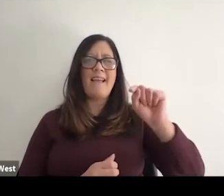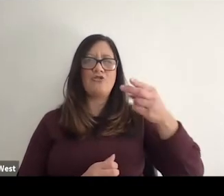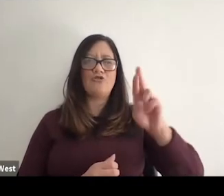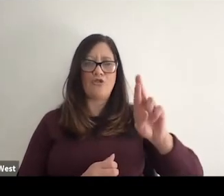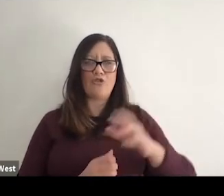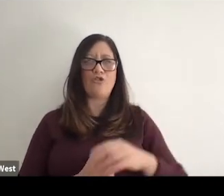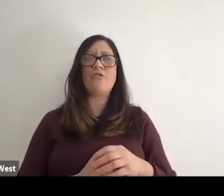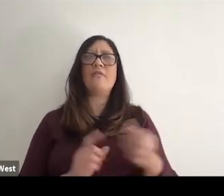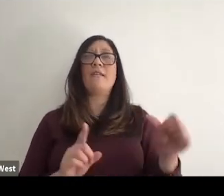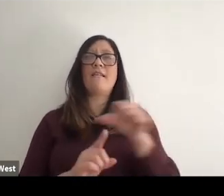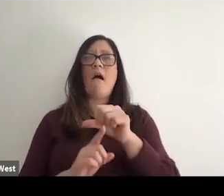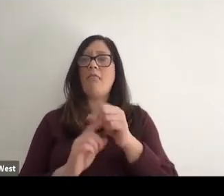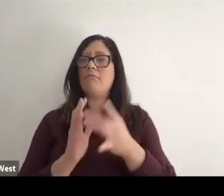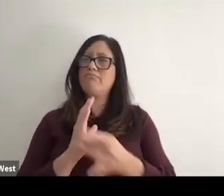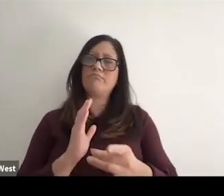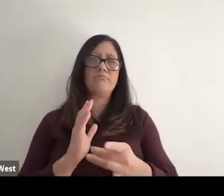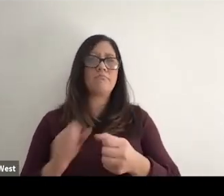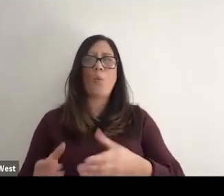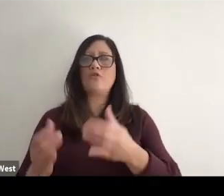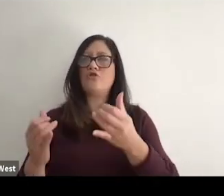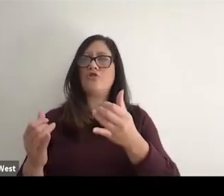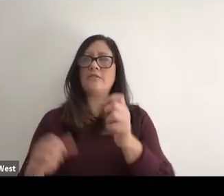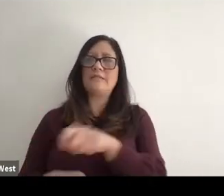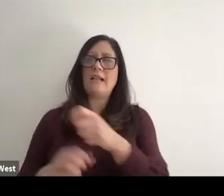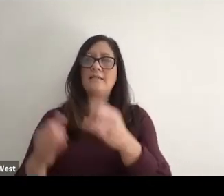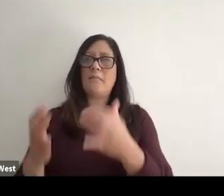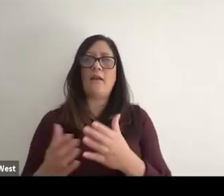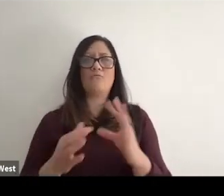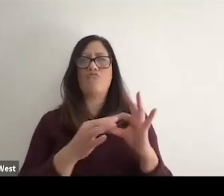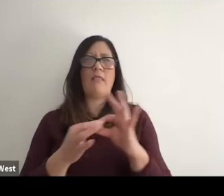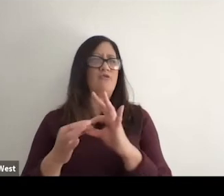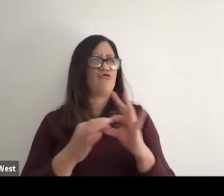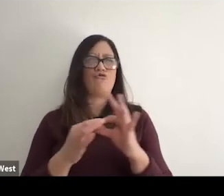tennis players today have with the top players in the game is remarkable.